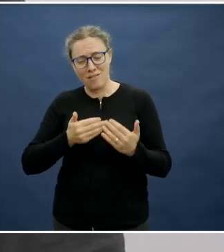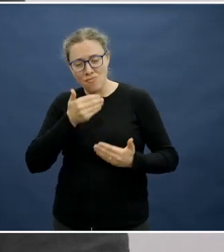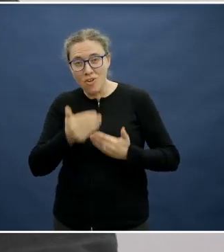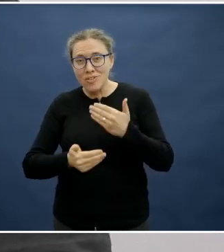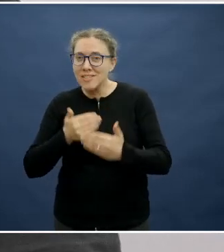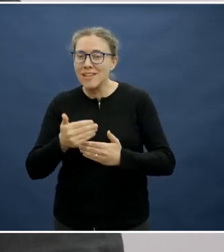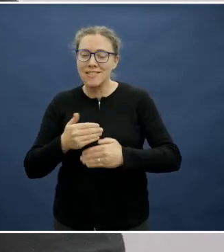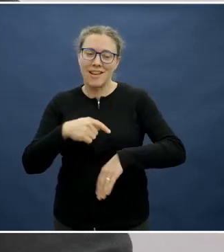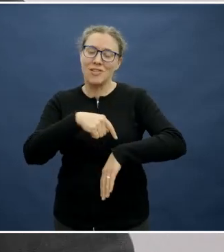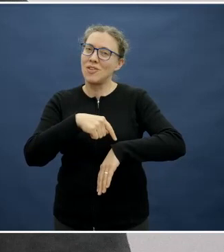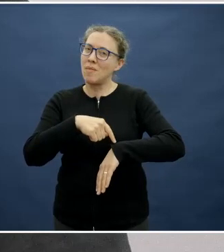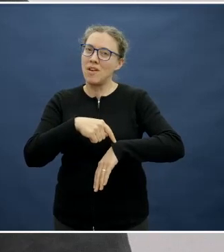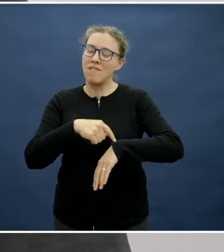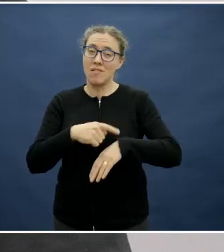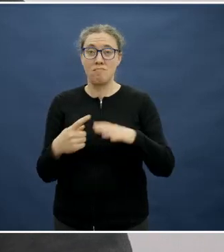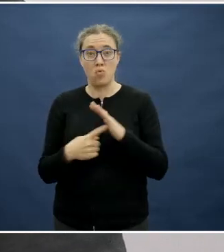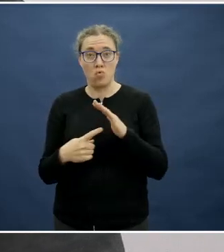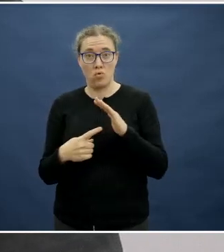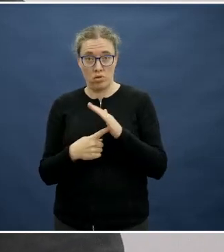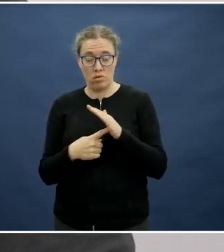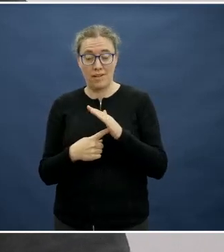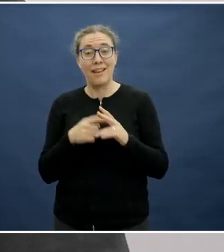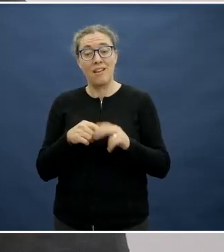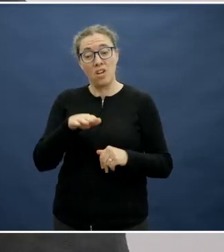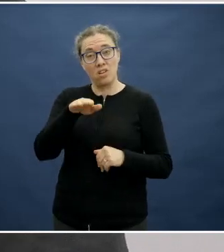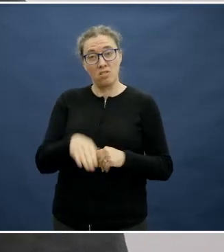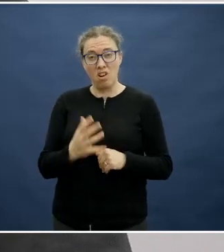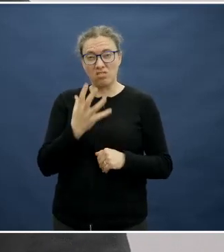Don't try to introduce a new food to a child when they're cranky or when they're sleepy.